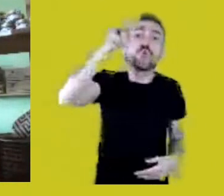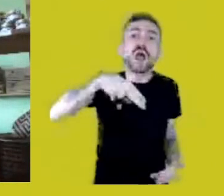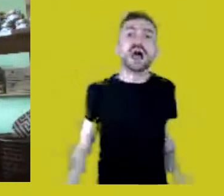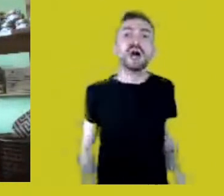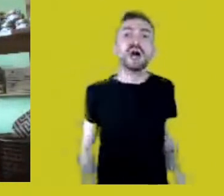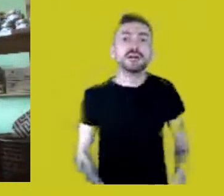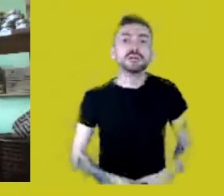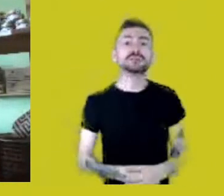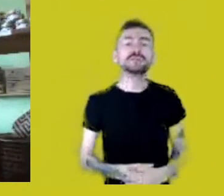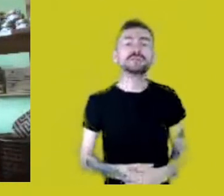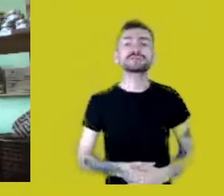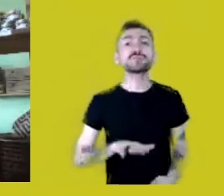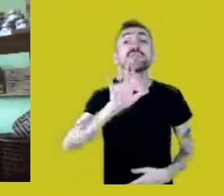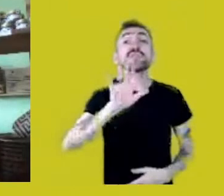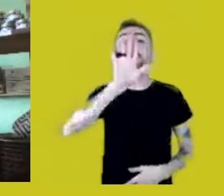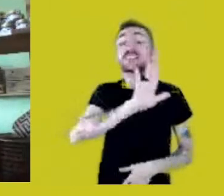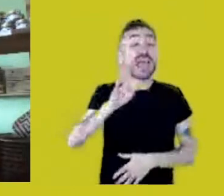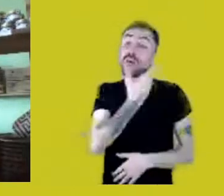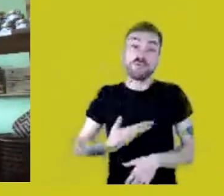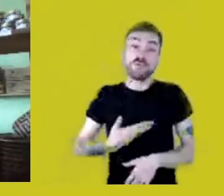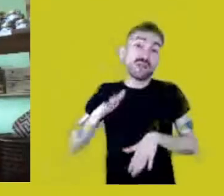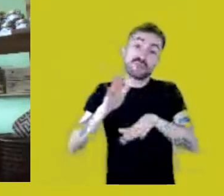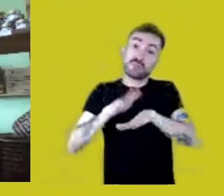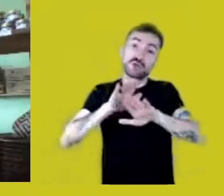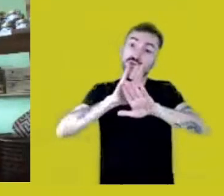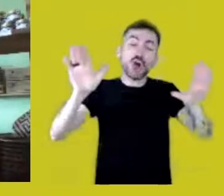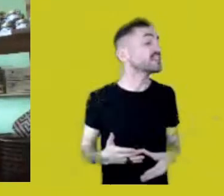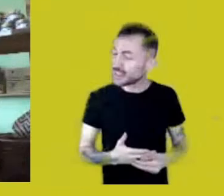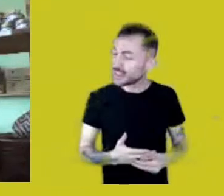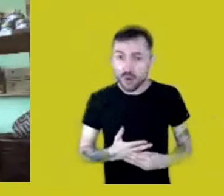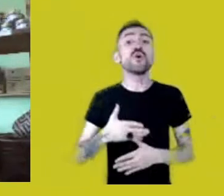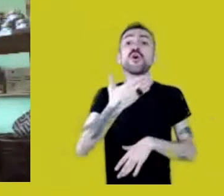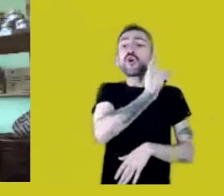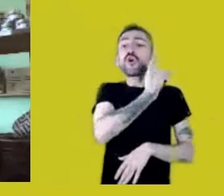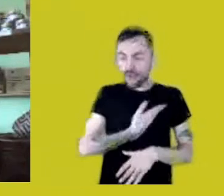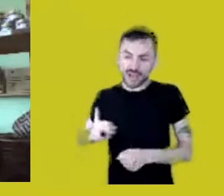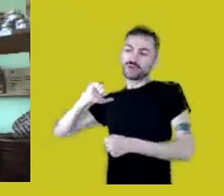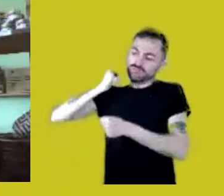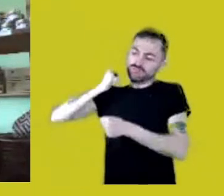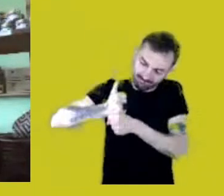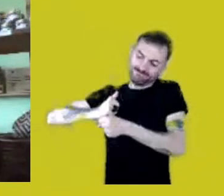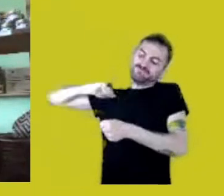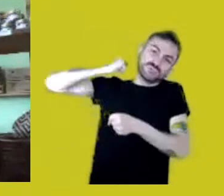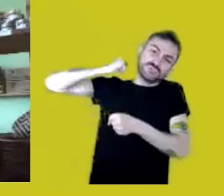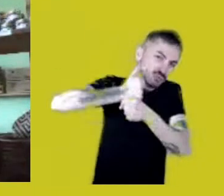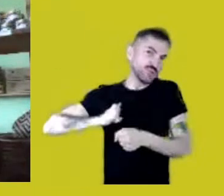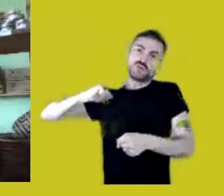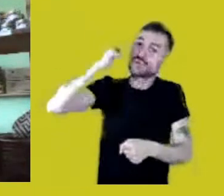But this is not about the government. Term after term, our lands shrink,